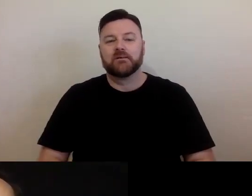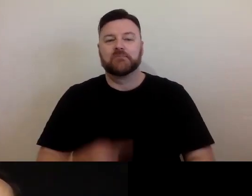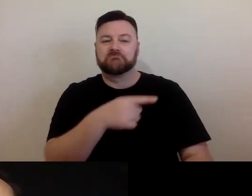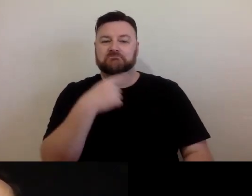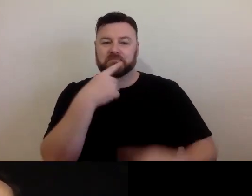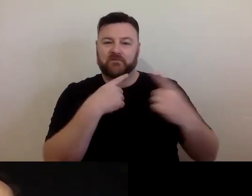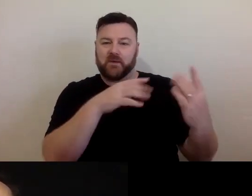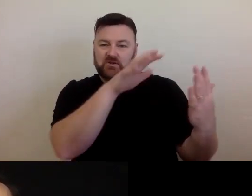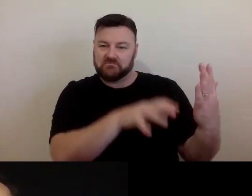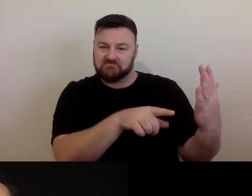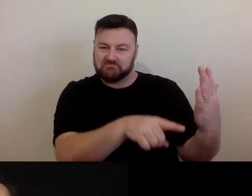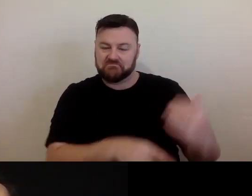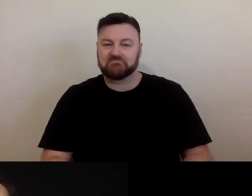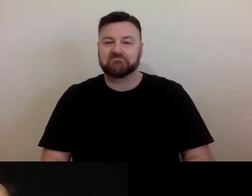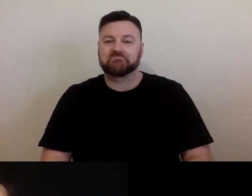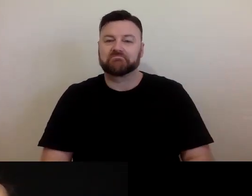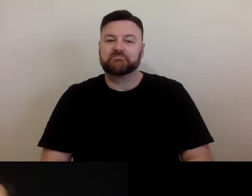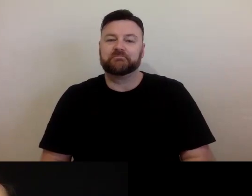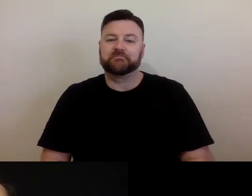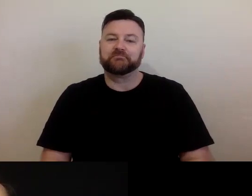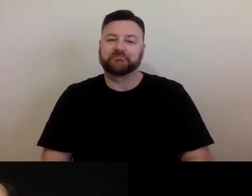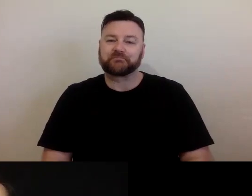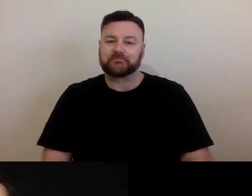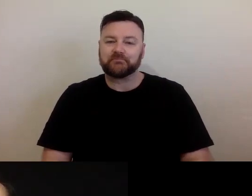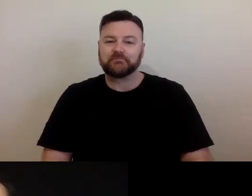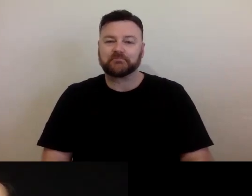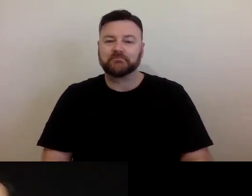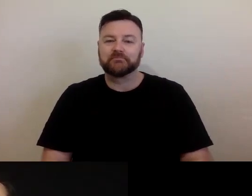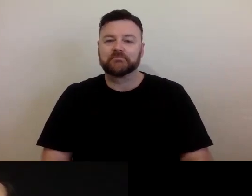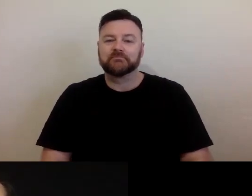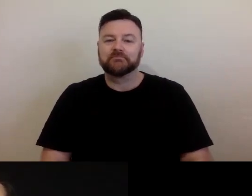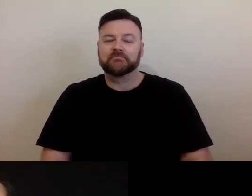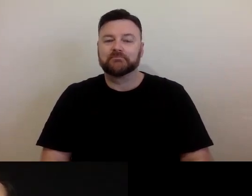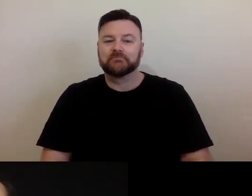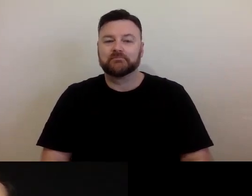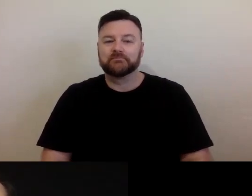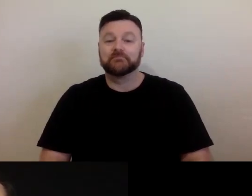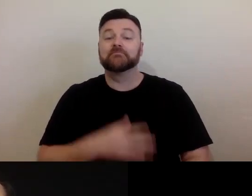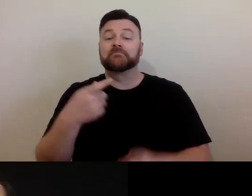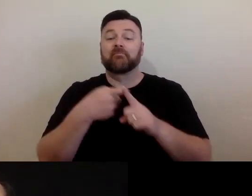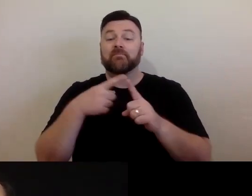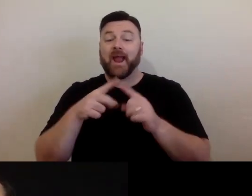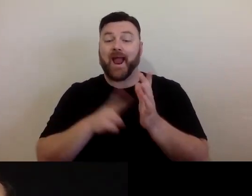We will take some more questions. Thank you. We have a bunch coming in. If you're OK, we